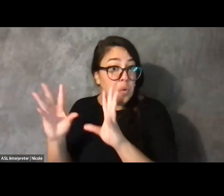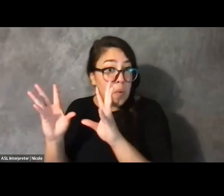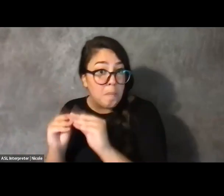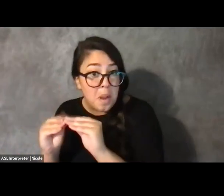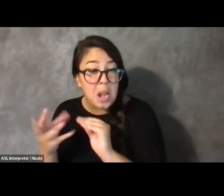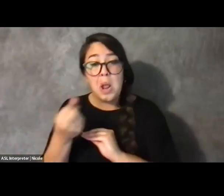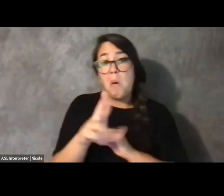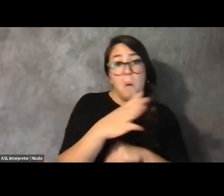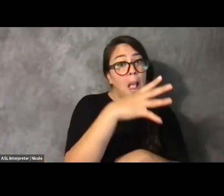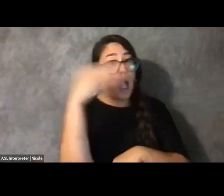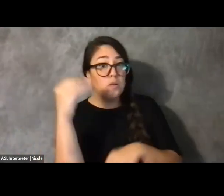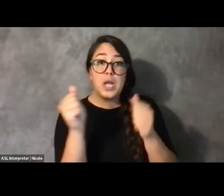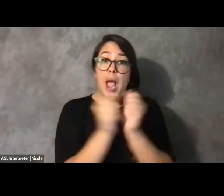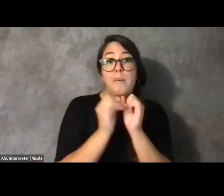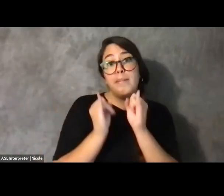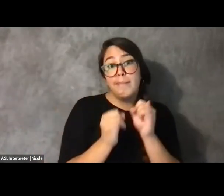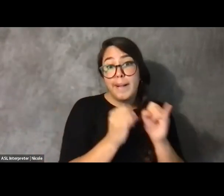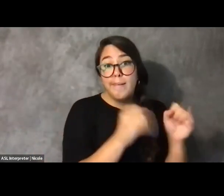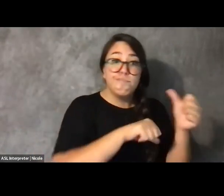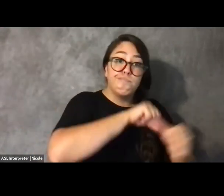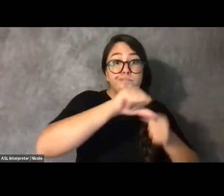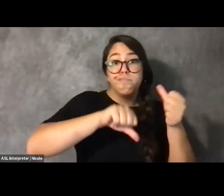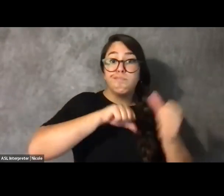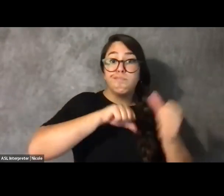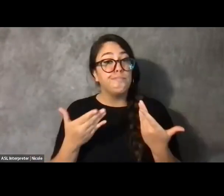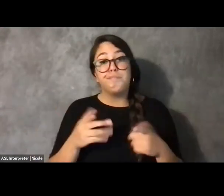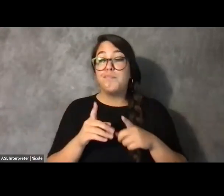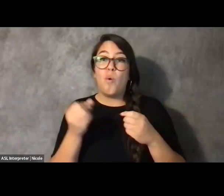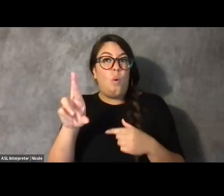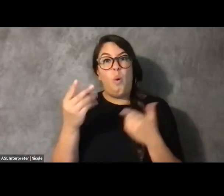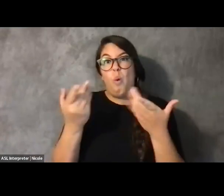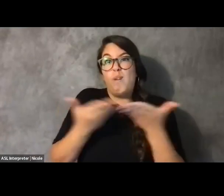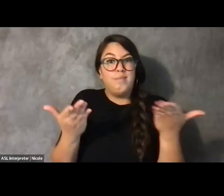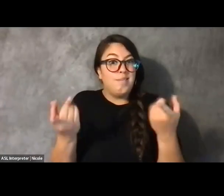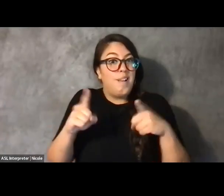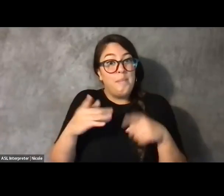with individuals or just stuff that's been going on with me, things that have resonated with me.